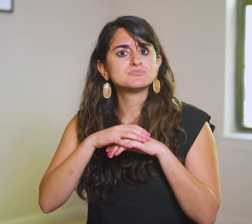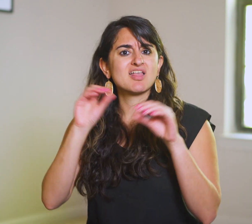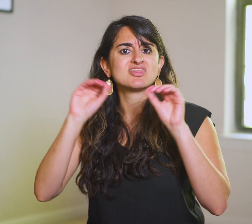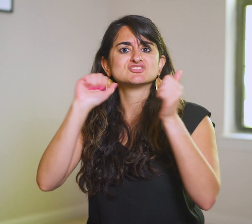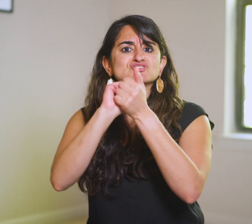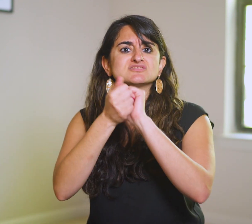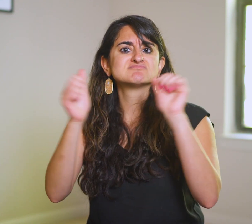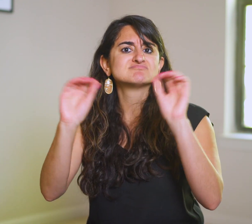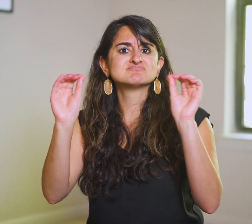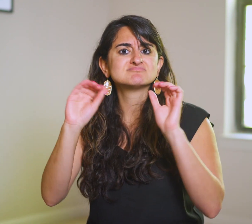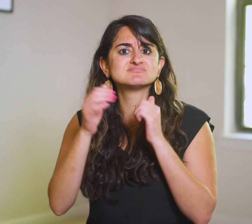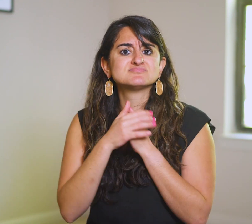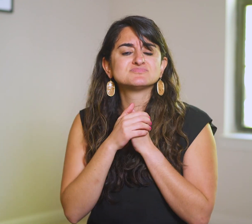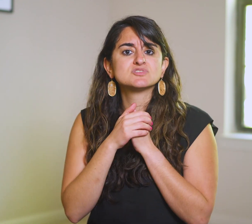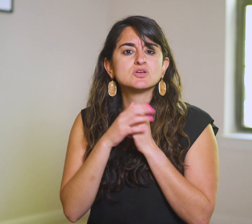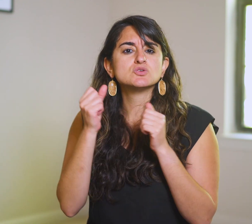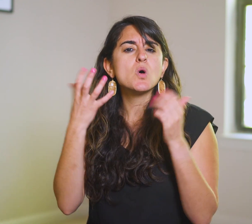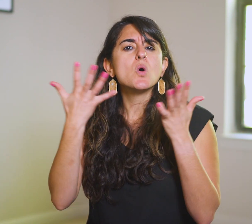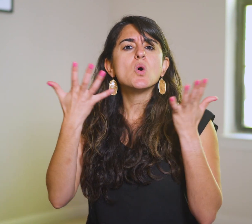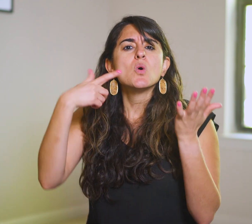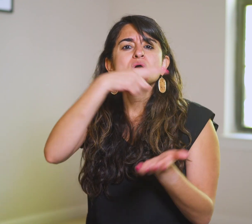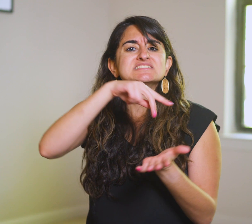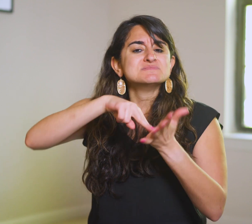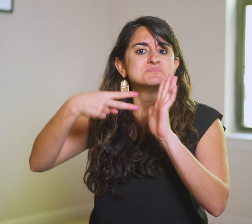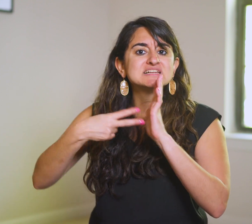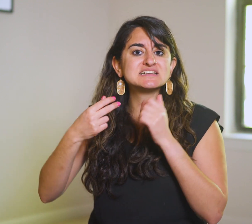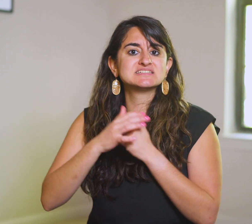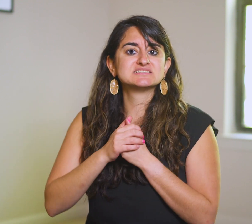Nothing has changed. So what does He mean?